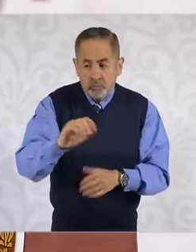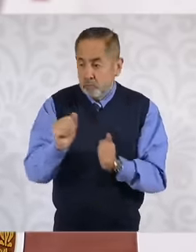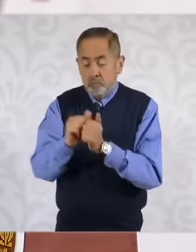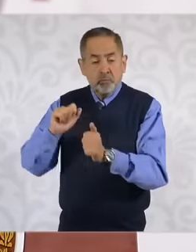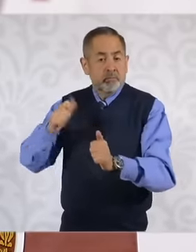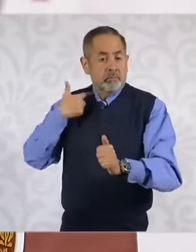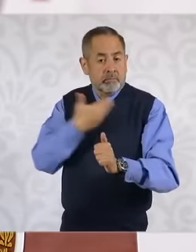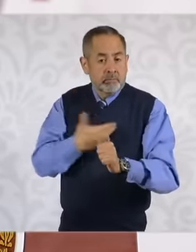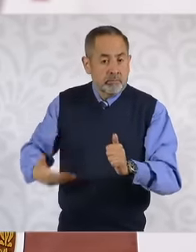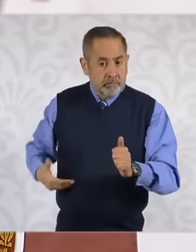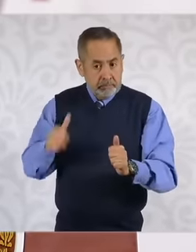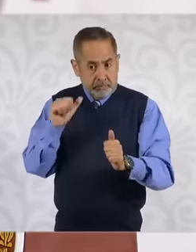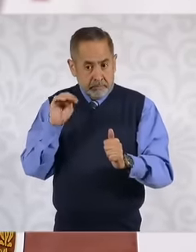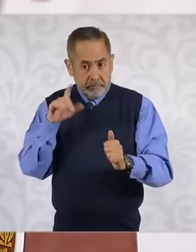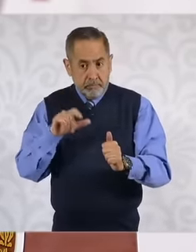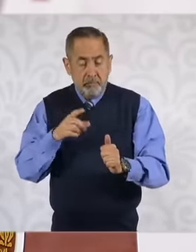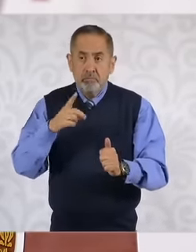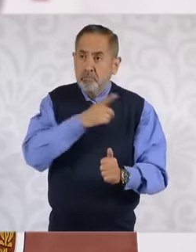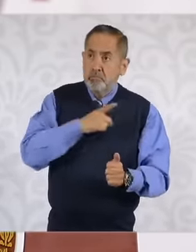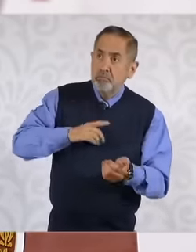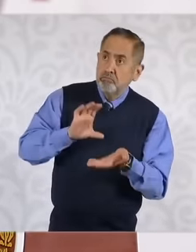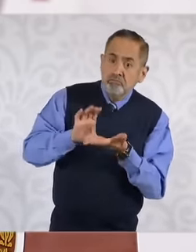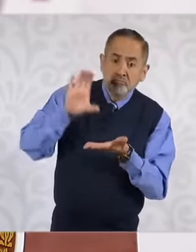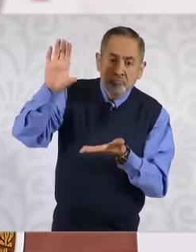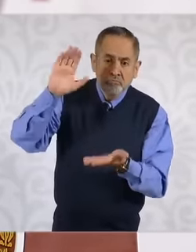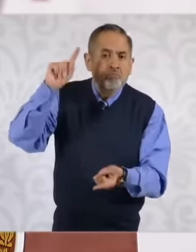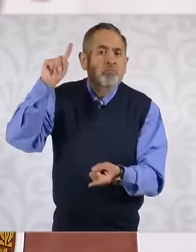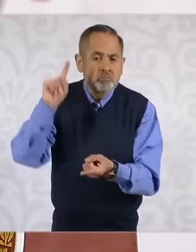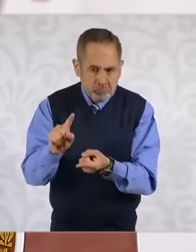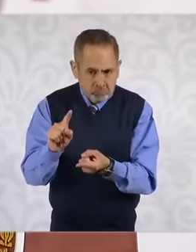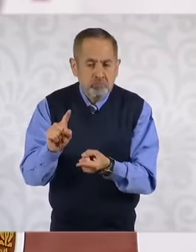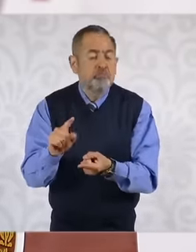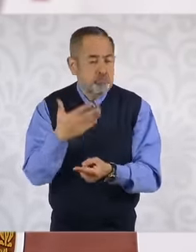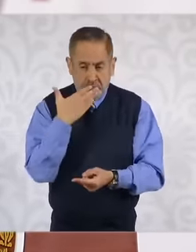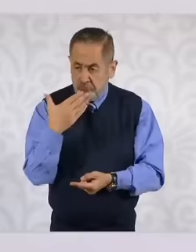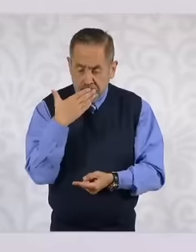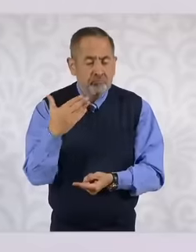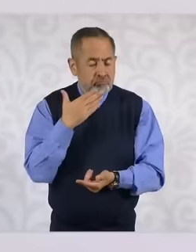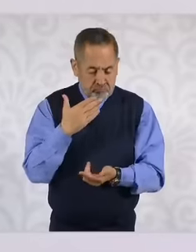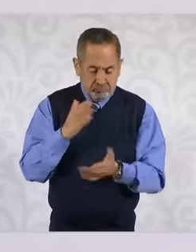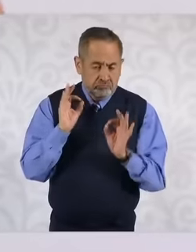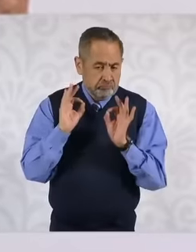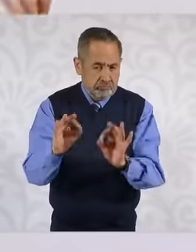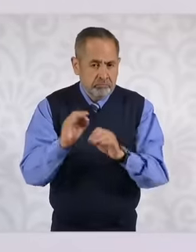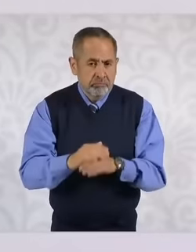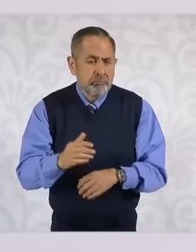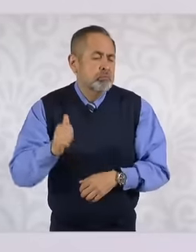Andrés Manuel López Obrador, which is very important traditionally. How PEMEX worked in the